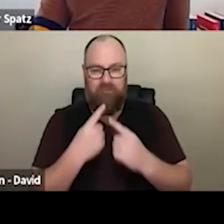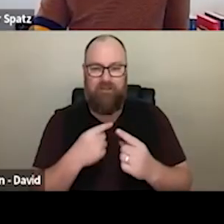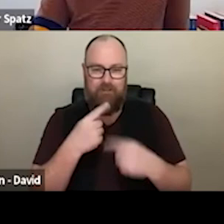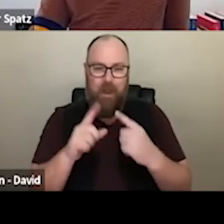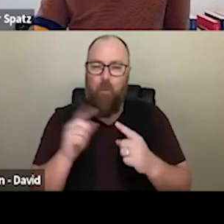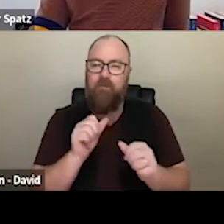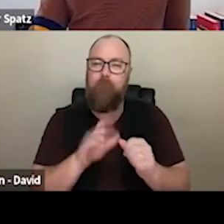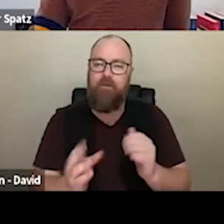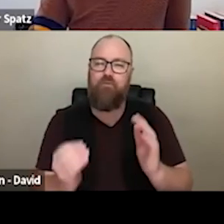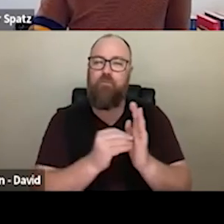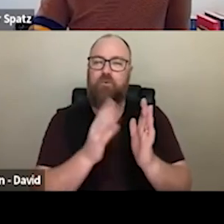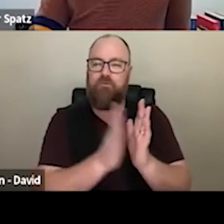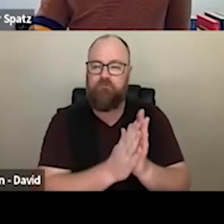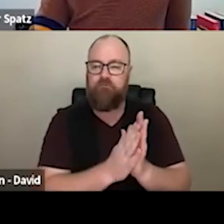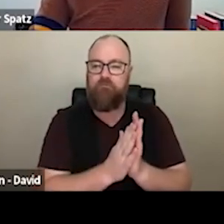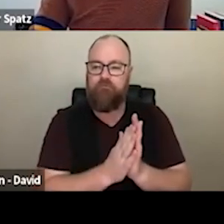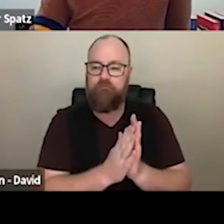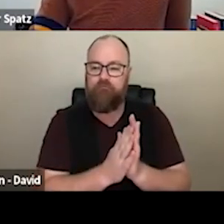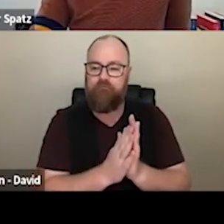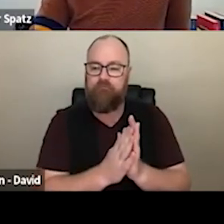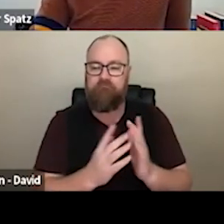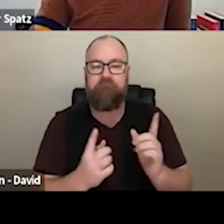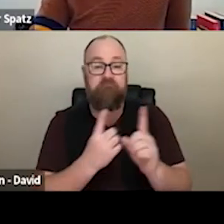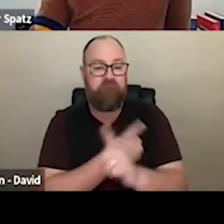us if you are in that position of being a very new organisation. Alana has asked a